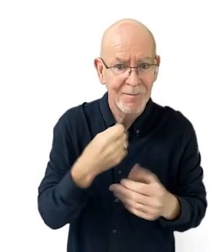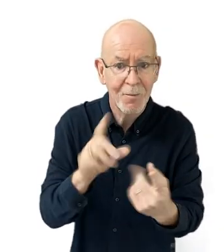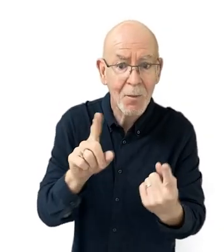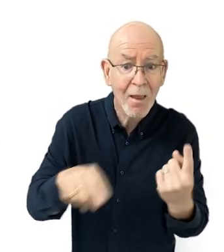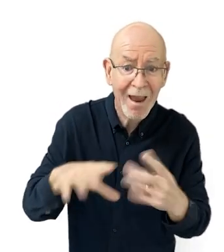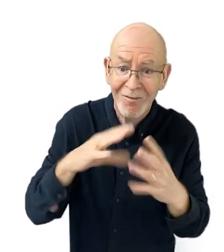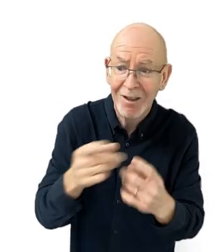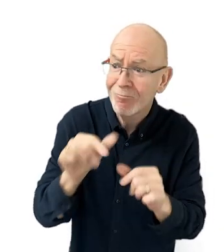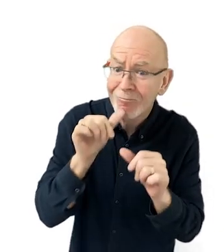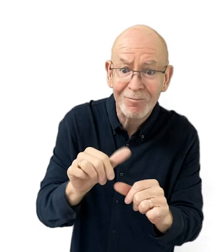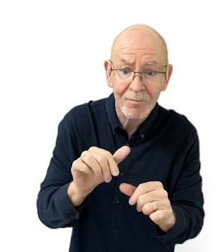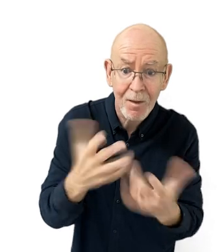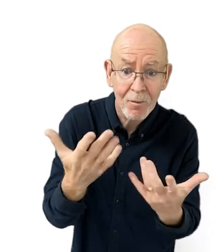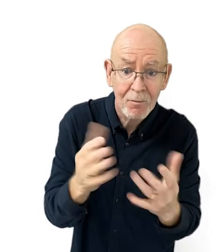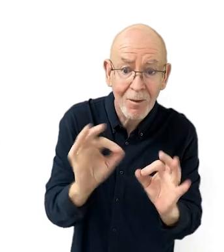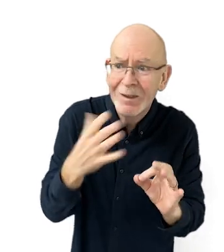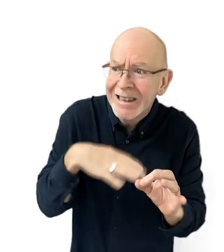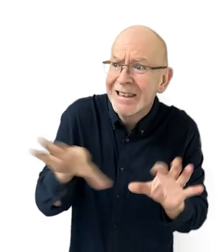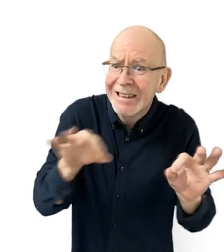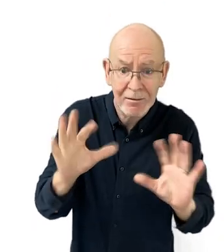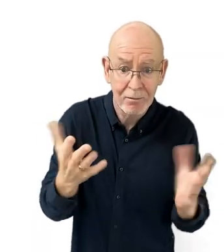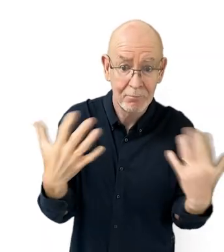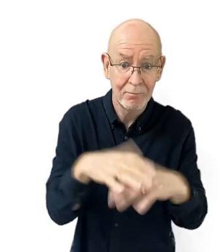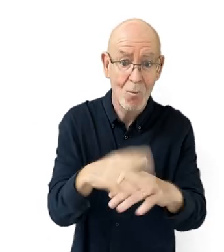We're giving people everything they love with no curation.